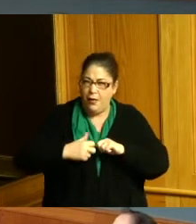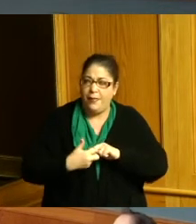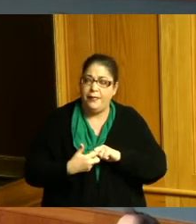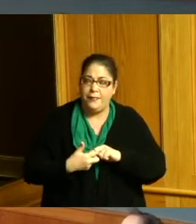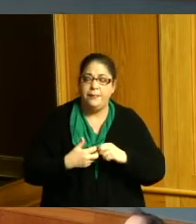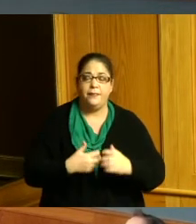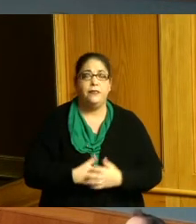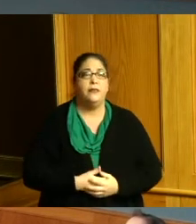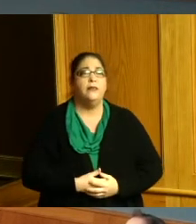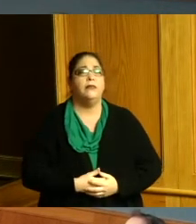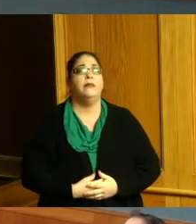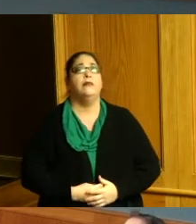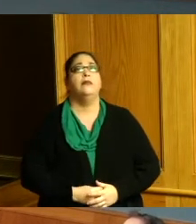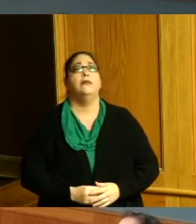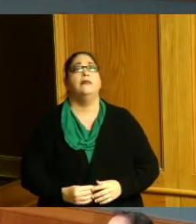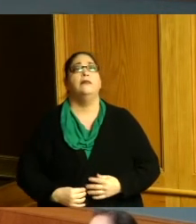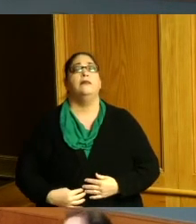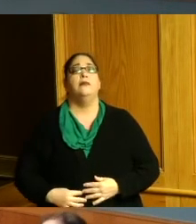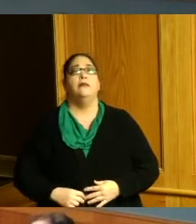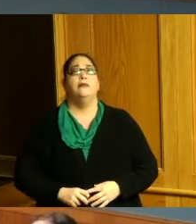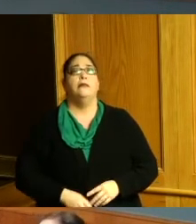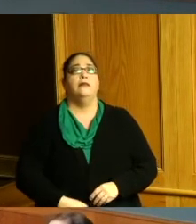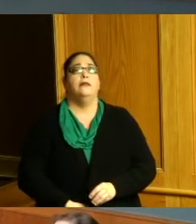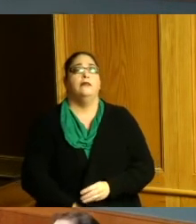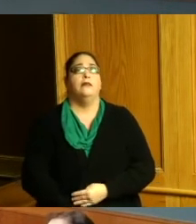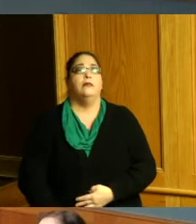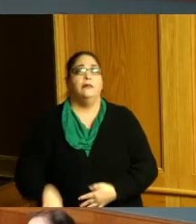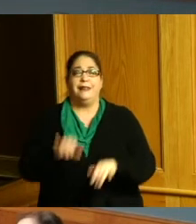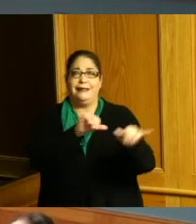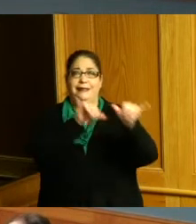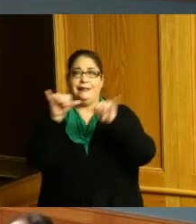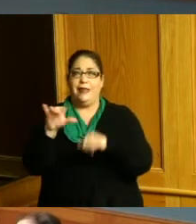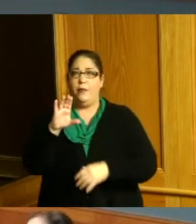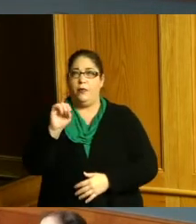I gave this same comments to the Colerain Township when they adopted a sidewalk